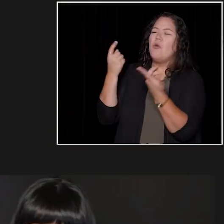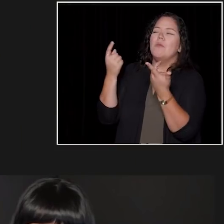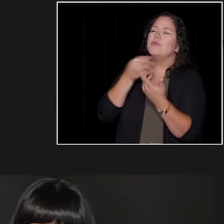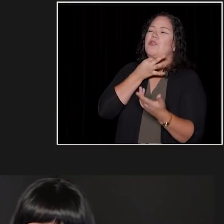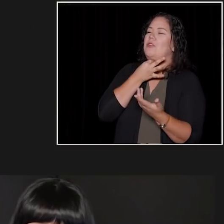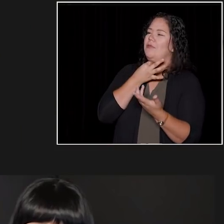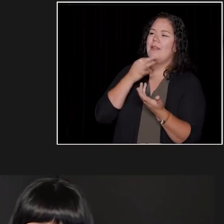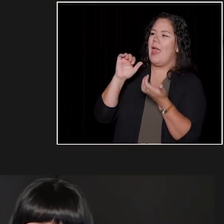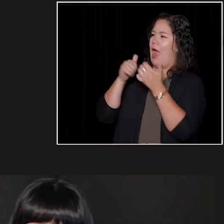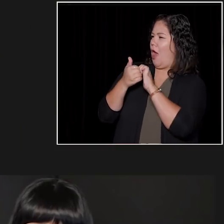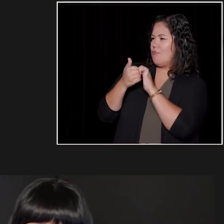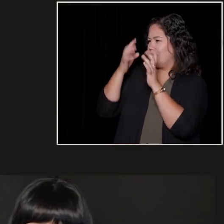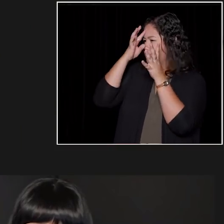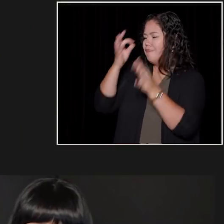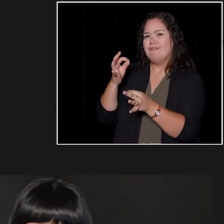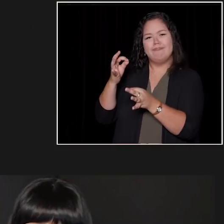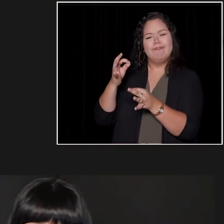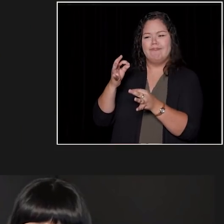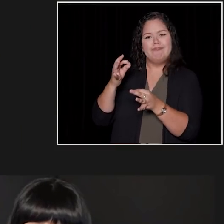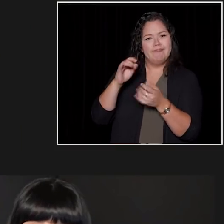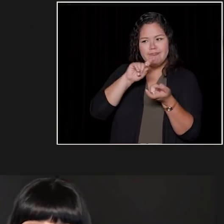What inspired you to enter the entertainment industry?